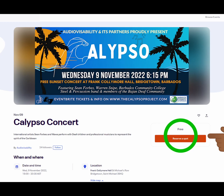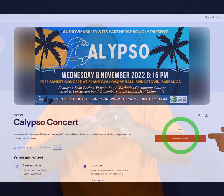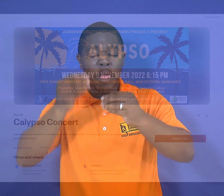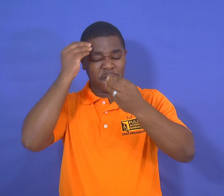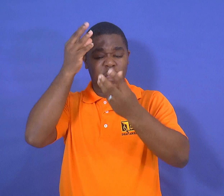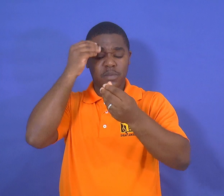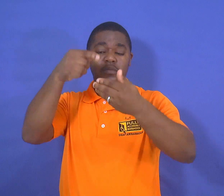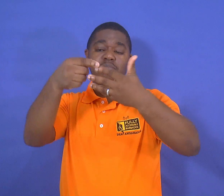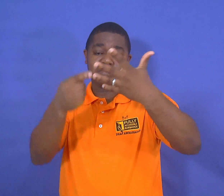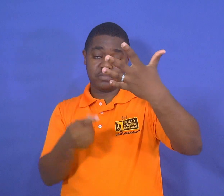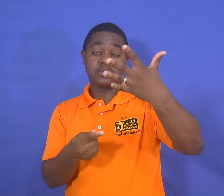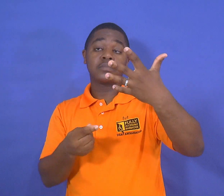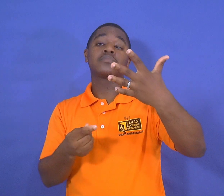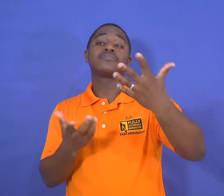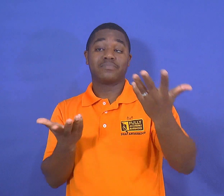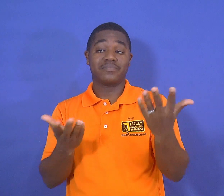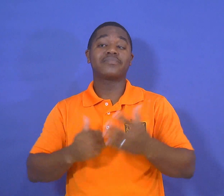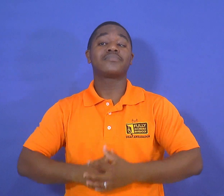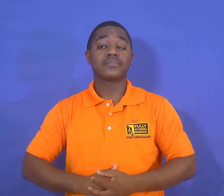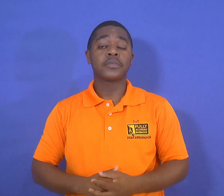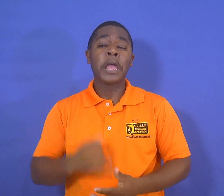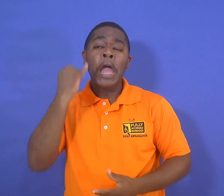there you see the information